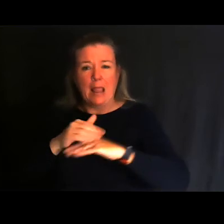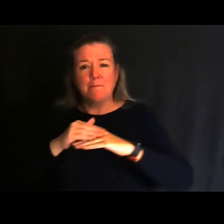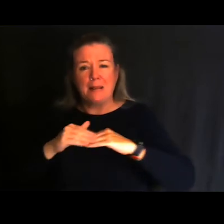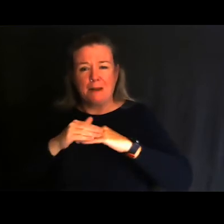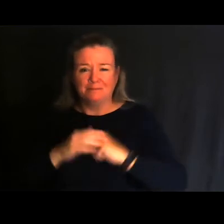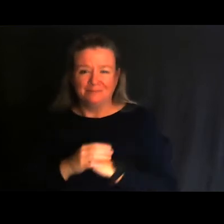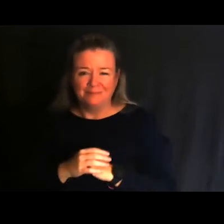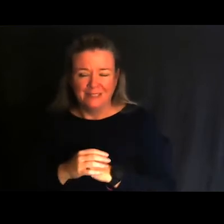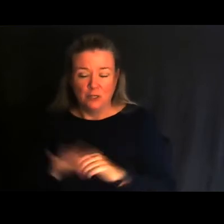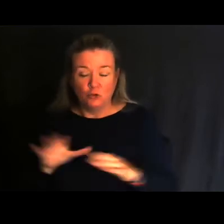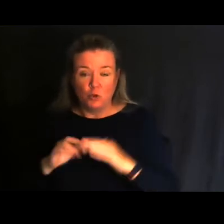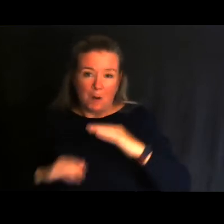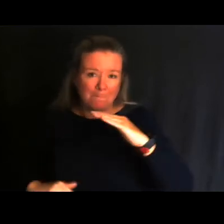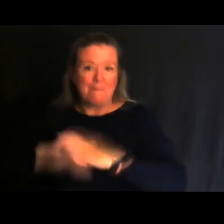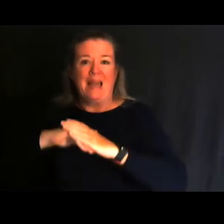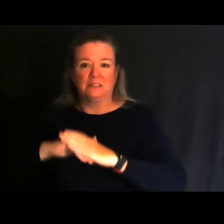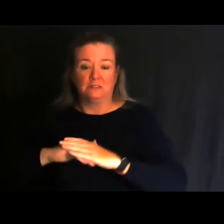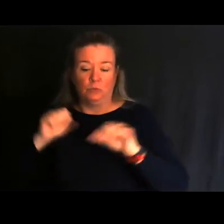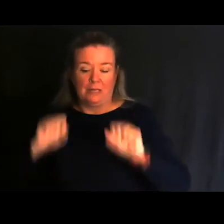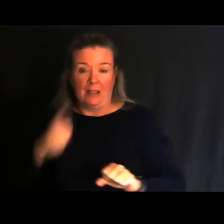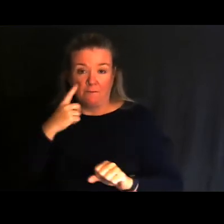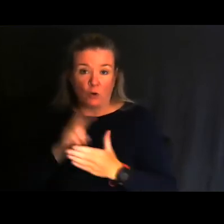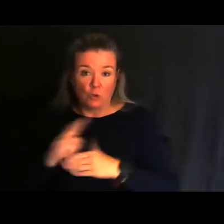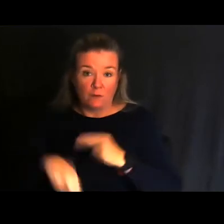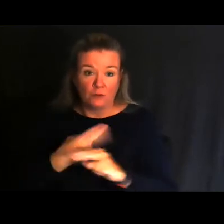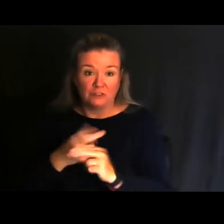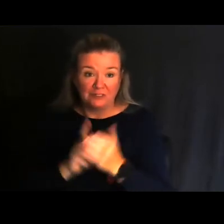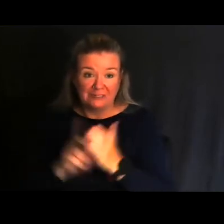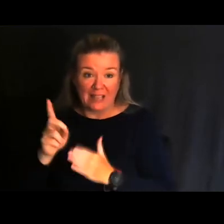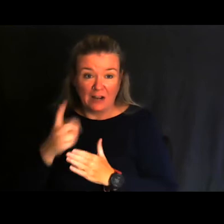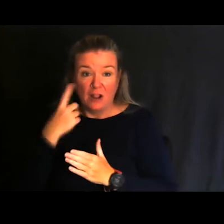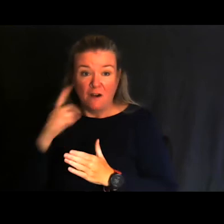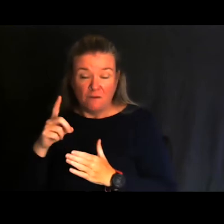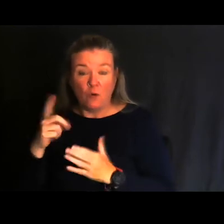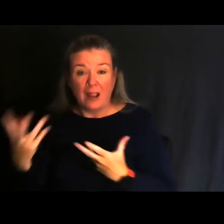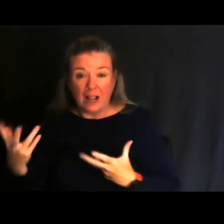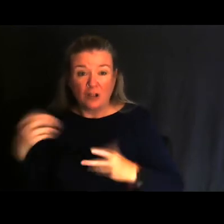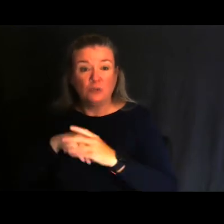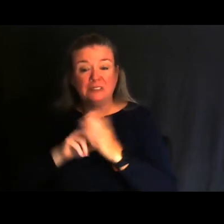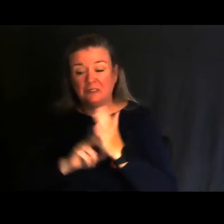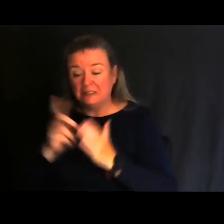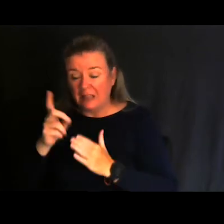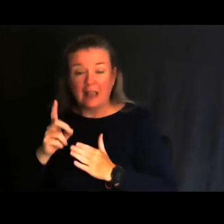to do the maximum we can for universal design, for inclusive design, so that we all have